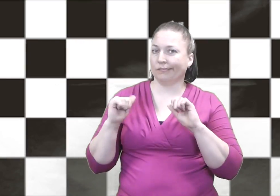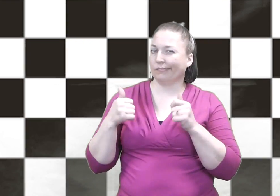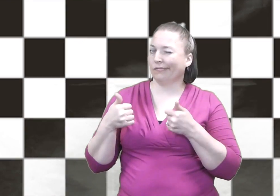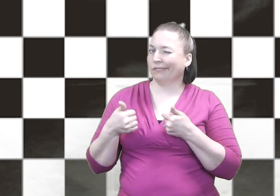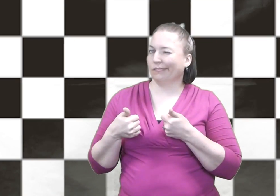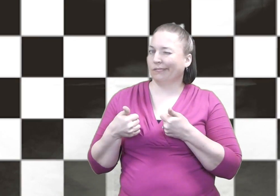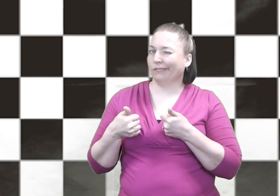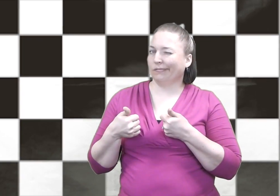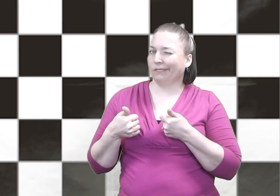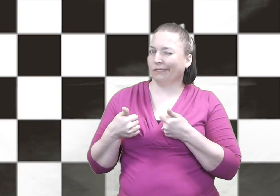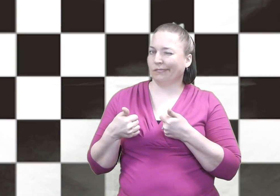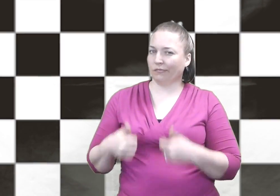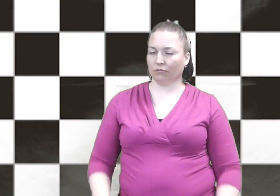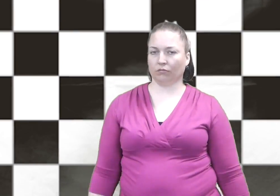That's it for this video!